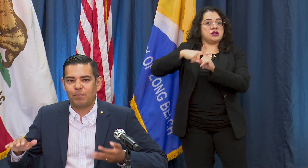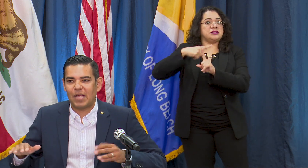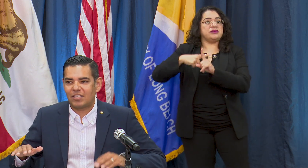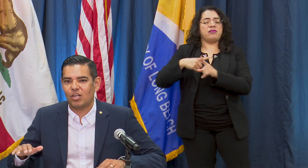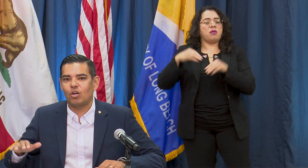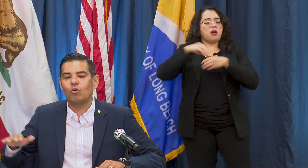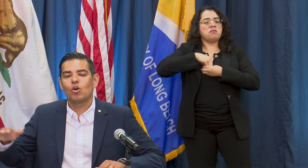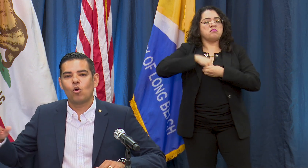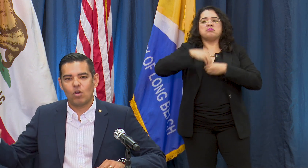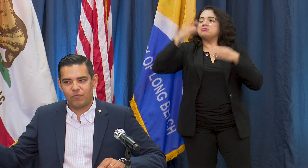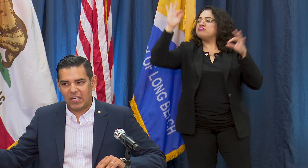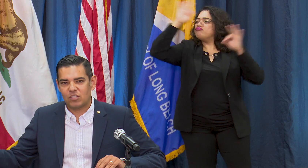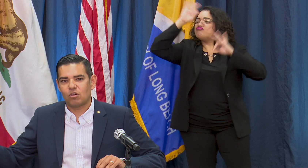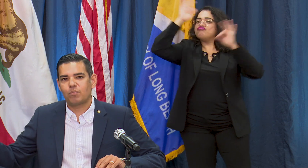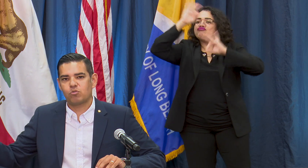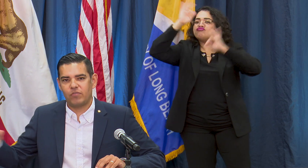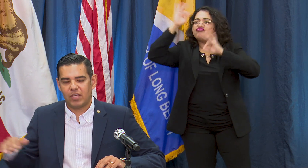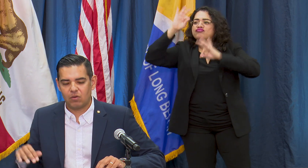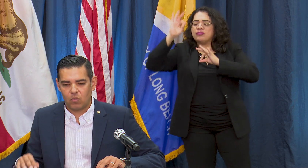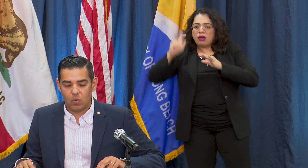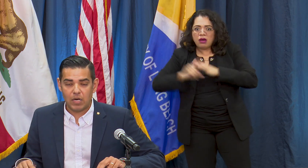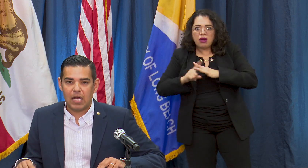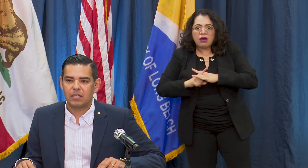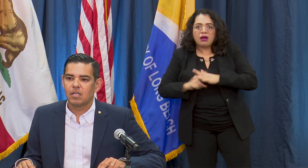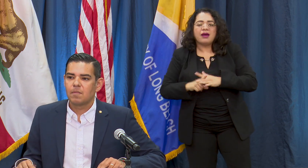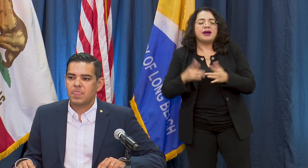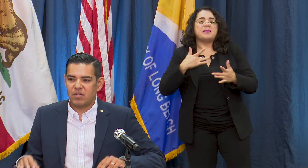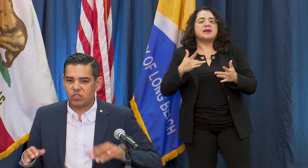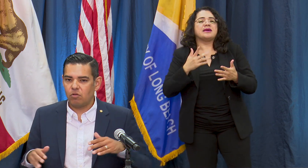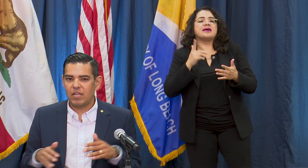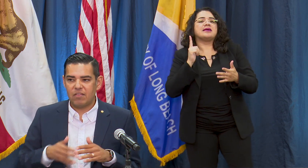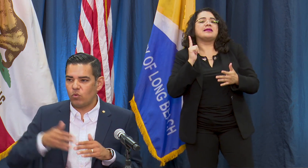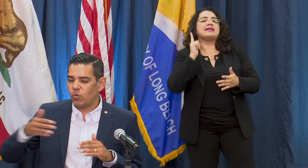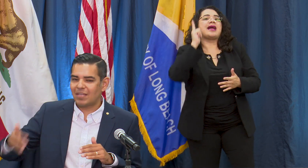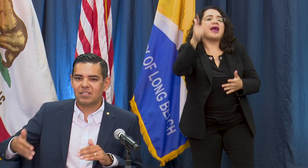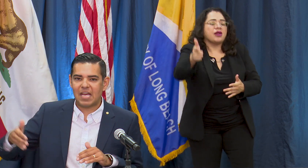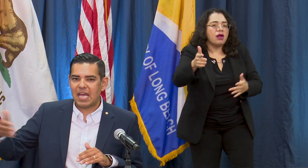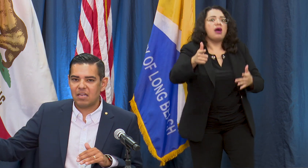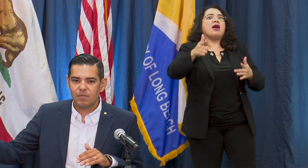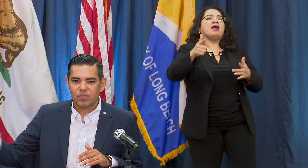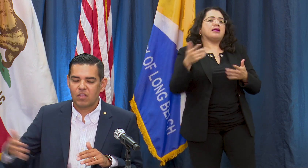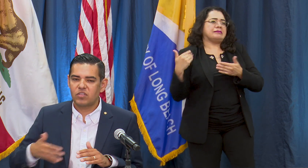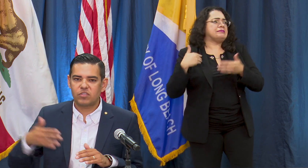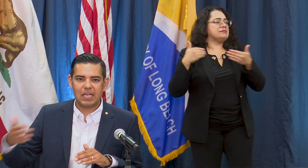a plateau or if things are improving or not and so in the weeks ahead this data